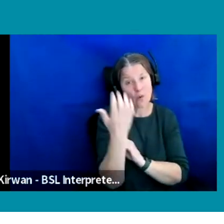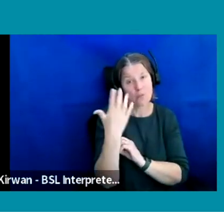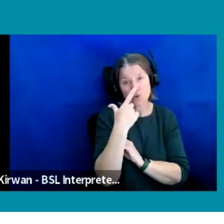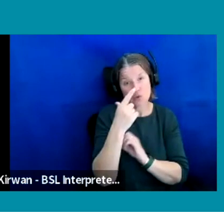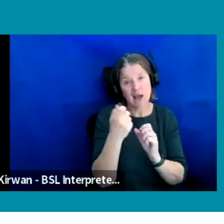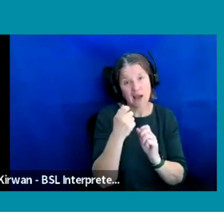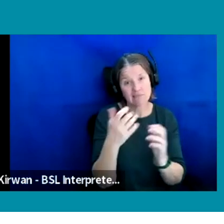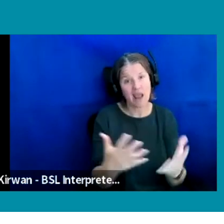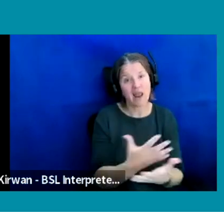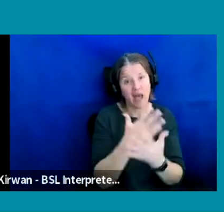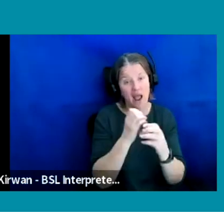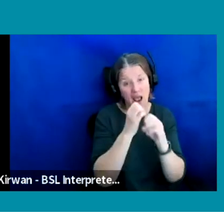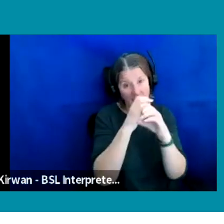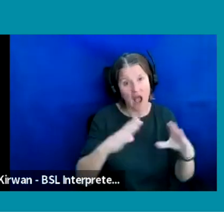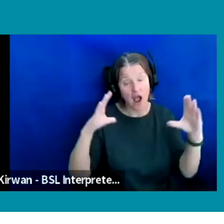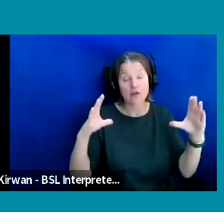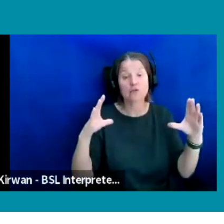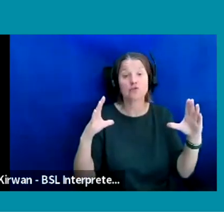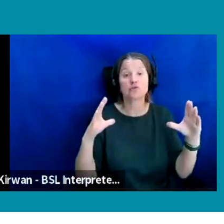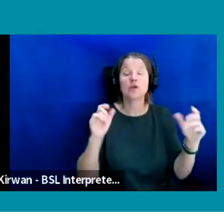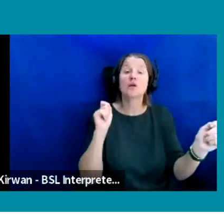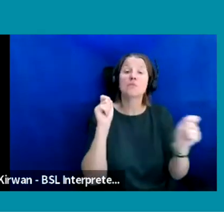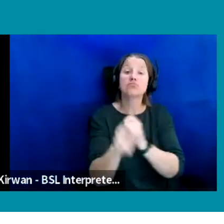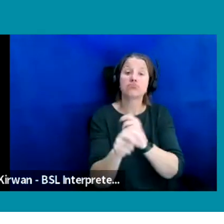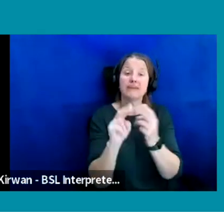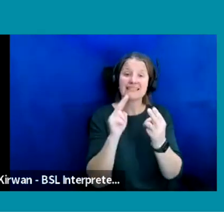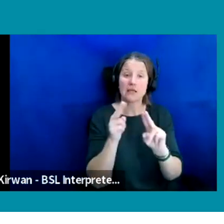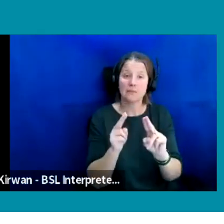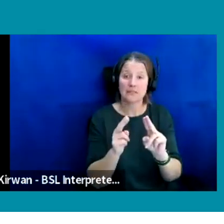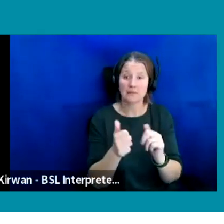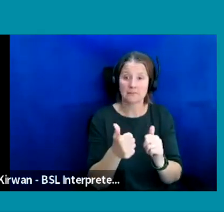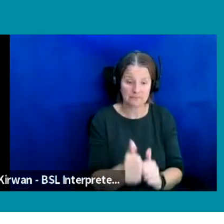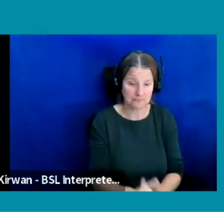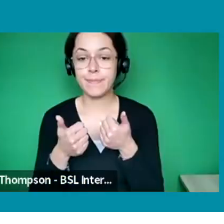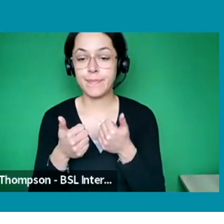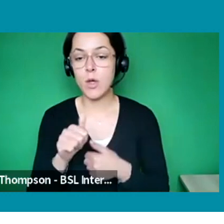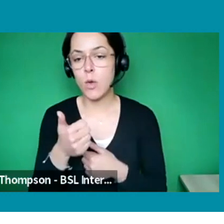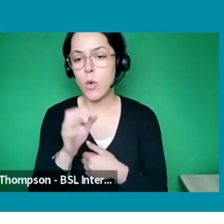Well there's a good question here from Samuel, Eve, you might be best to answer this.